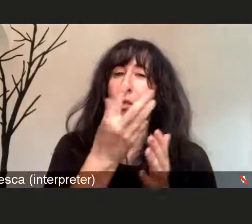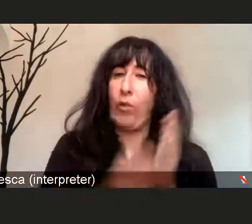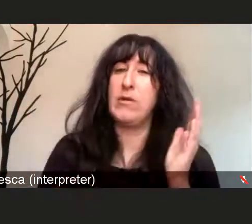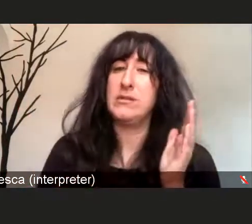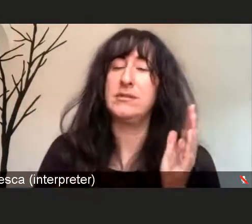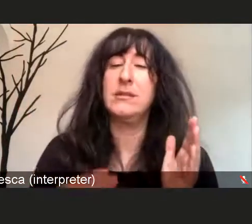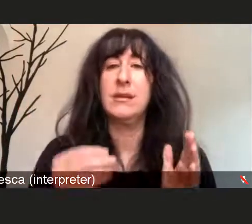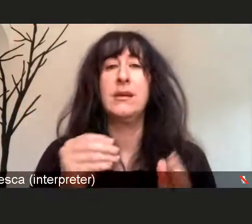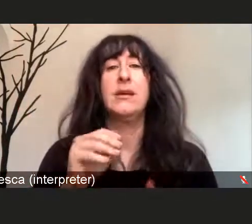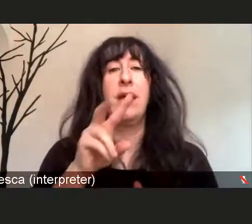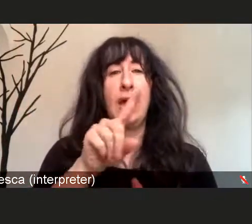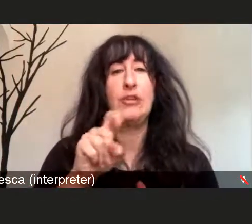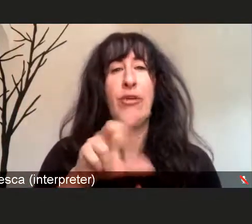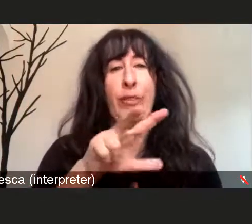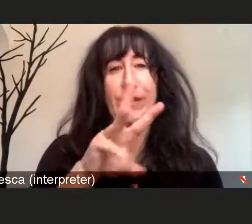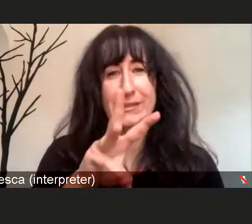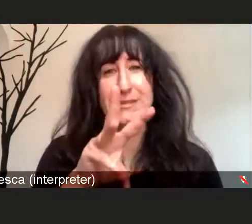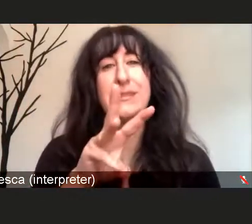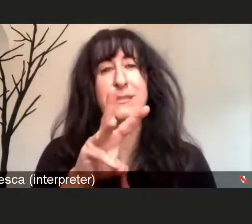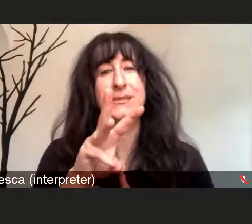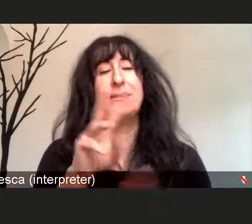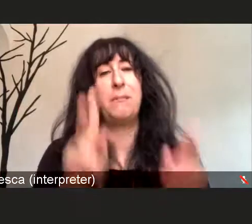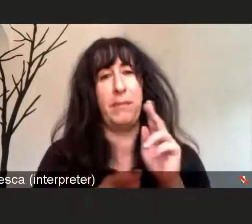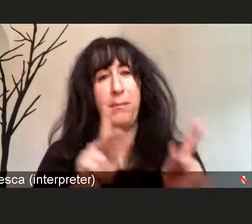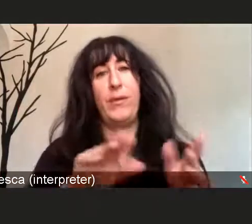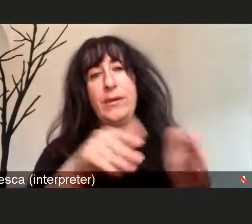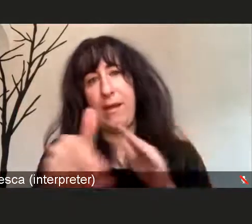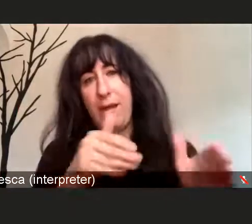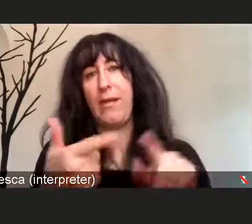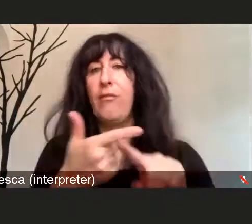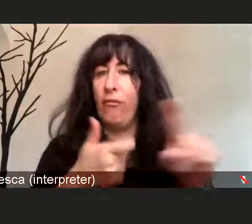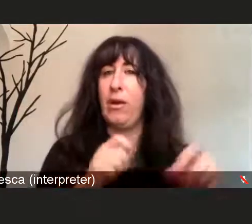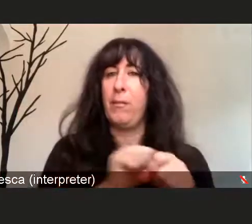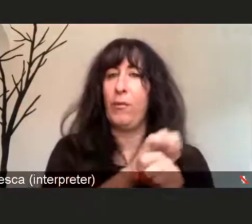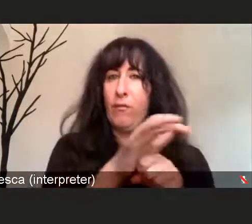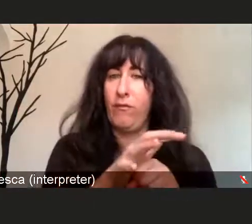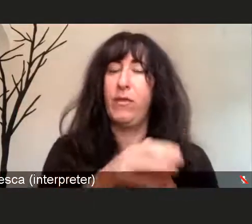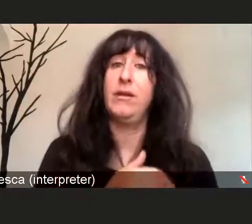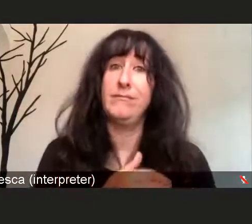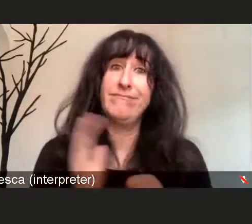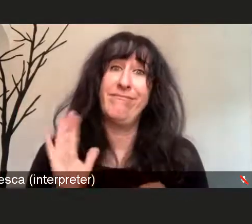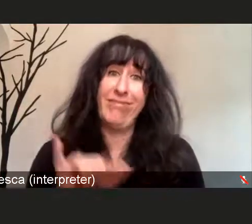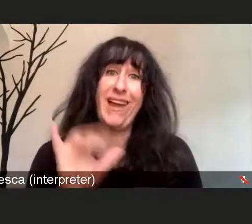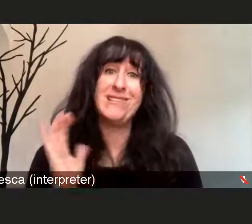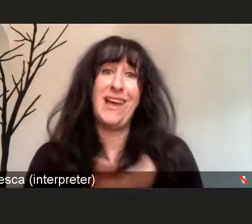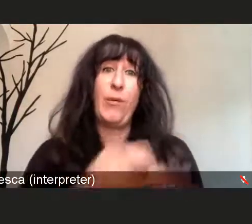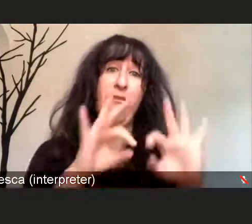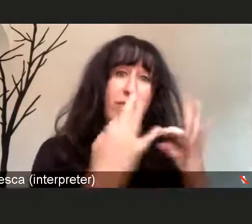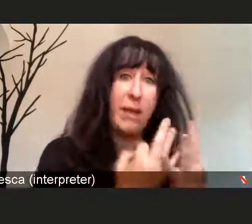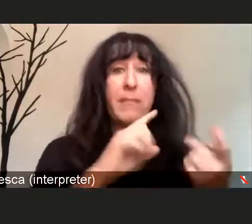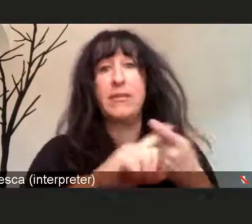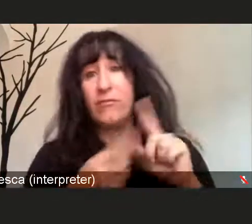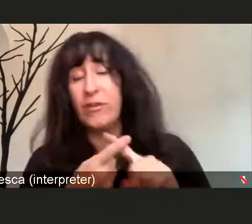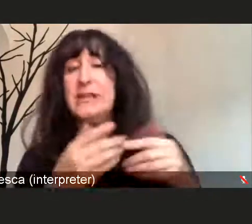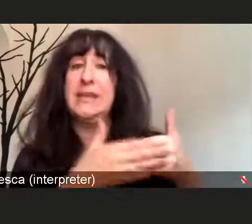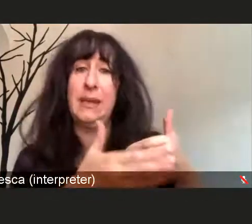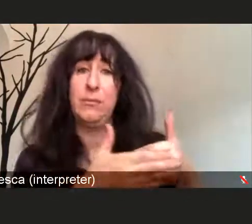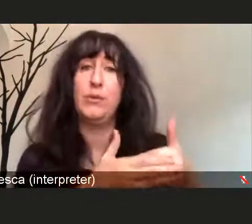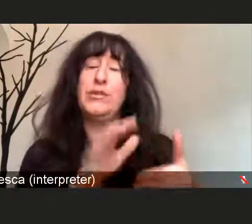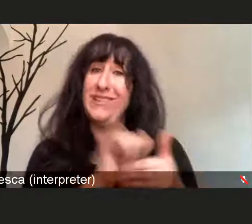to COVID-19. so our family, our friends, and our neighbors, again, this is since the start of the pandemic.